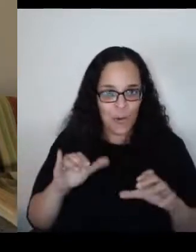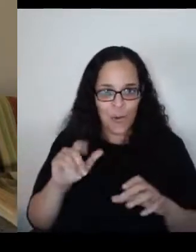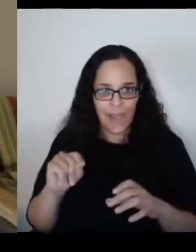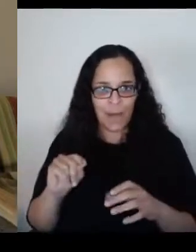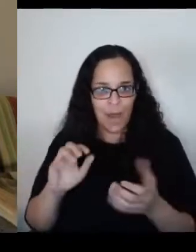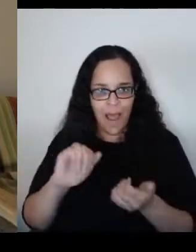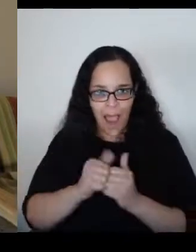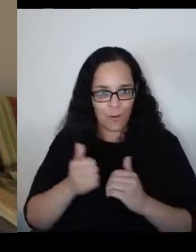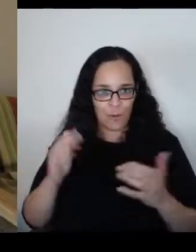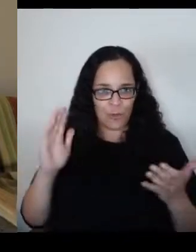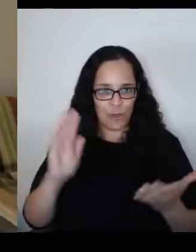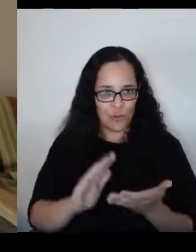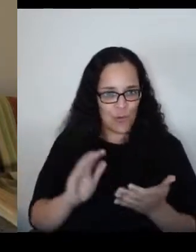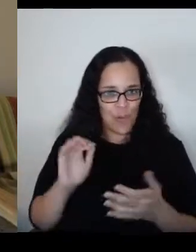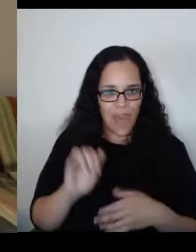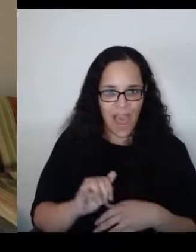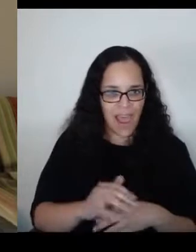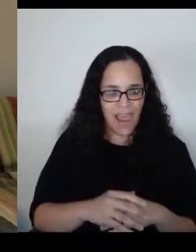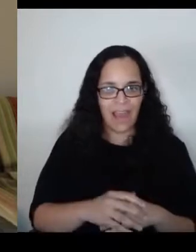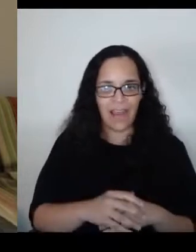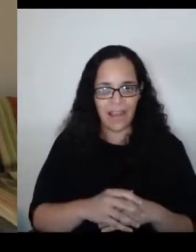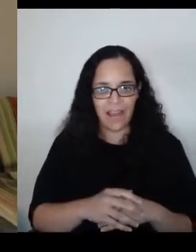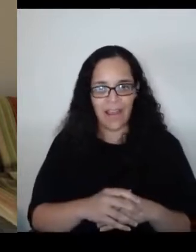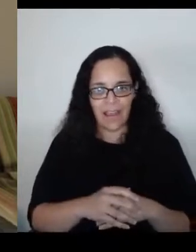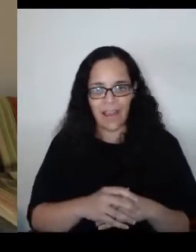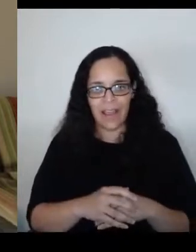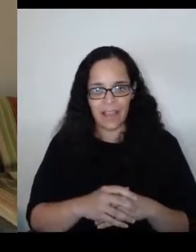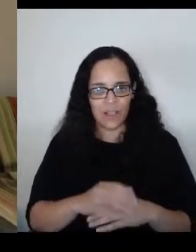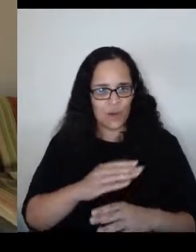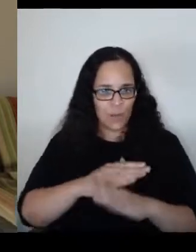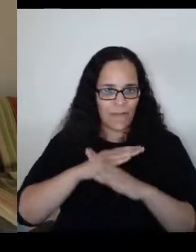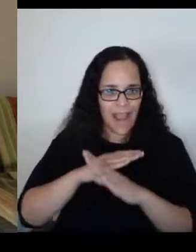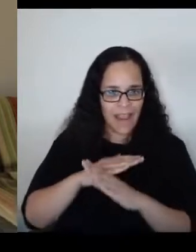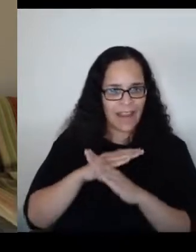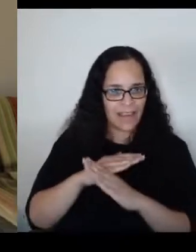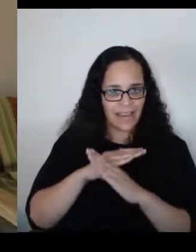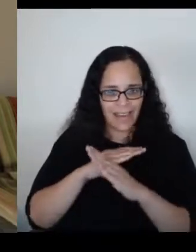To prevent the spread of these ideas.